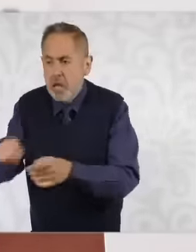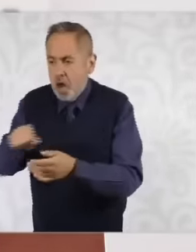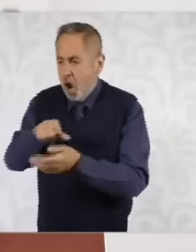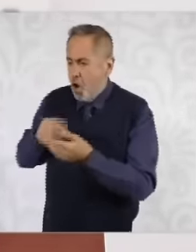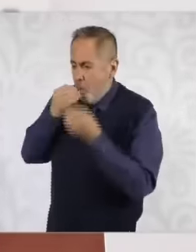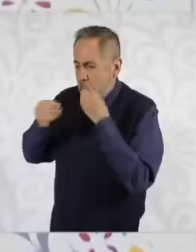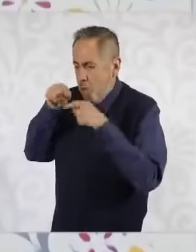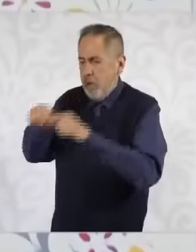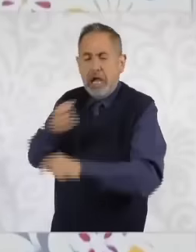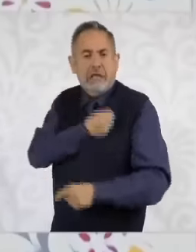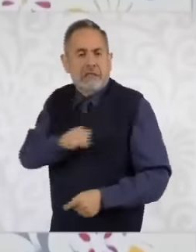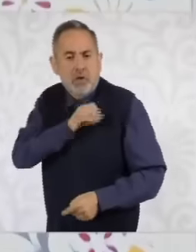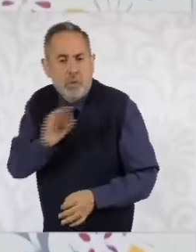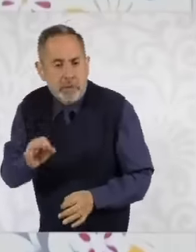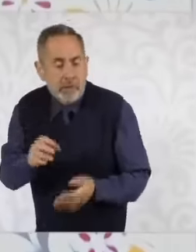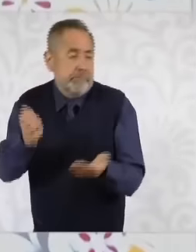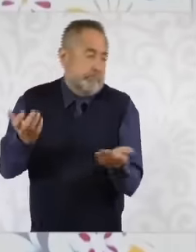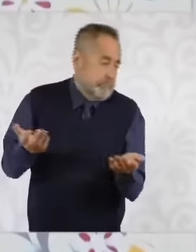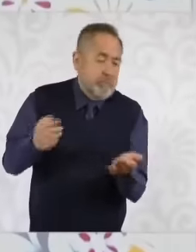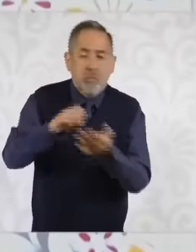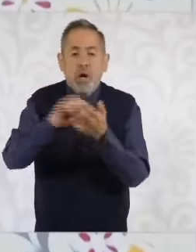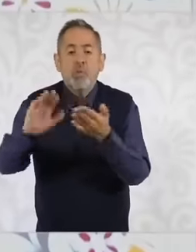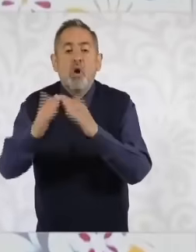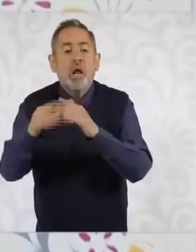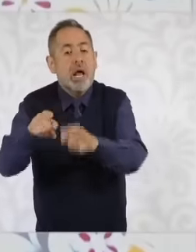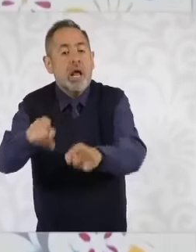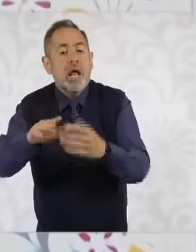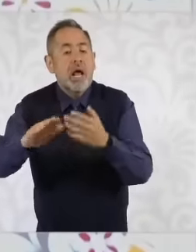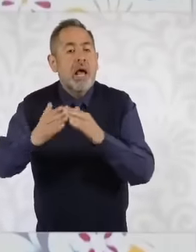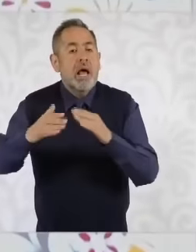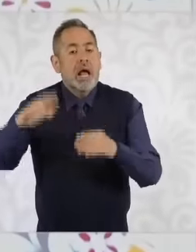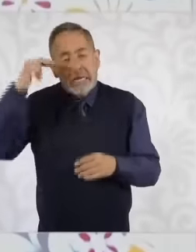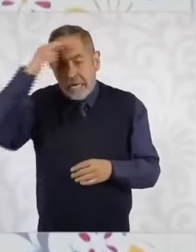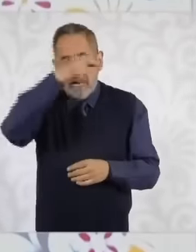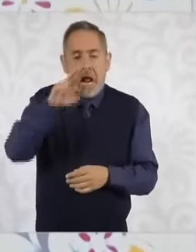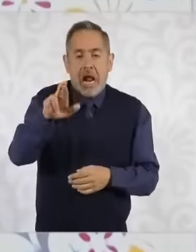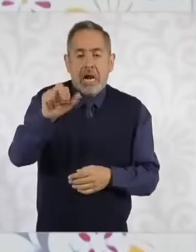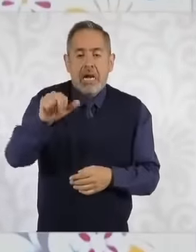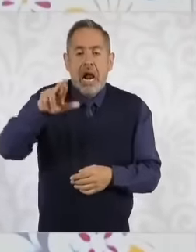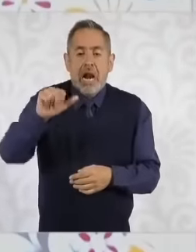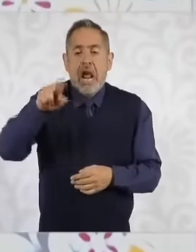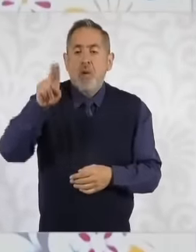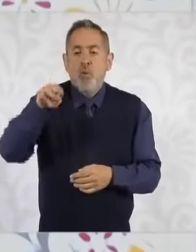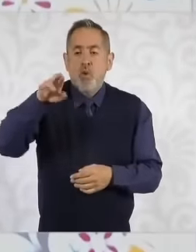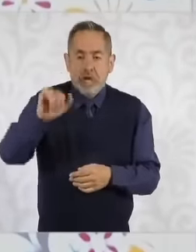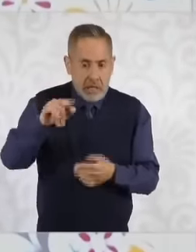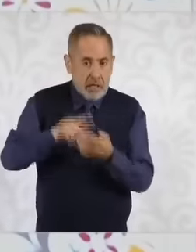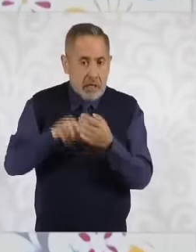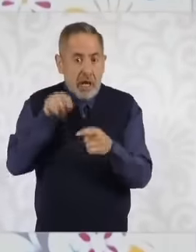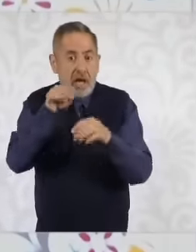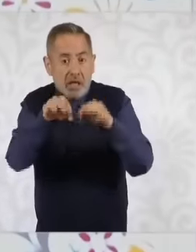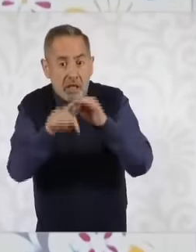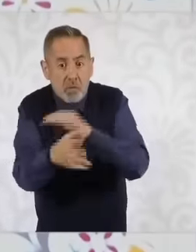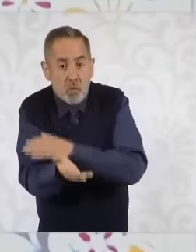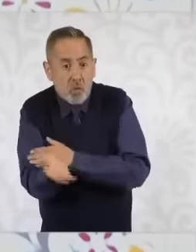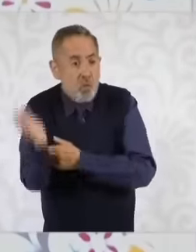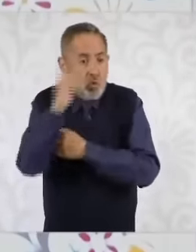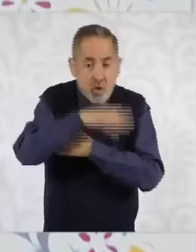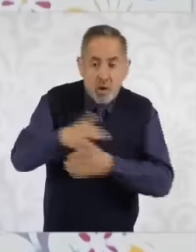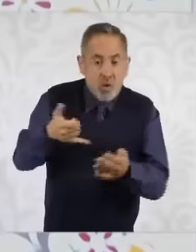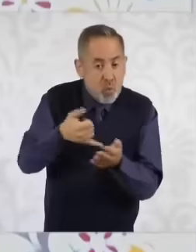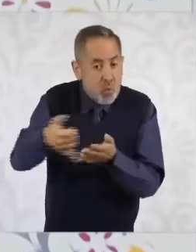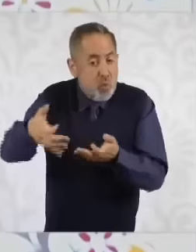communities, as you say, the Raramuri, many of them are agricultural laborers and